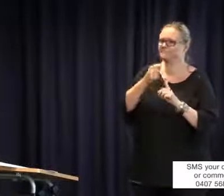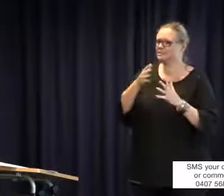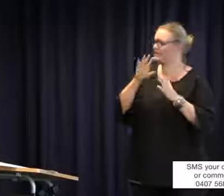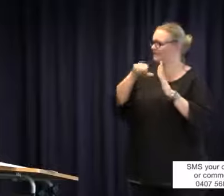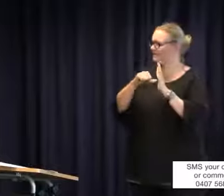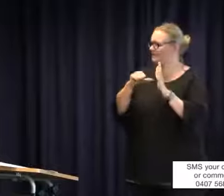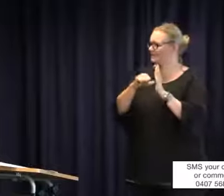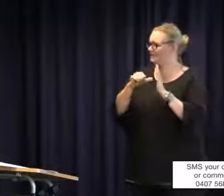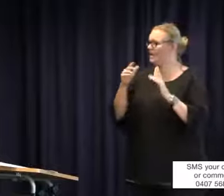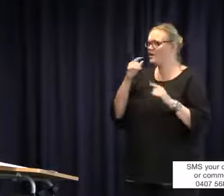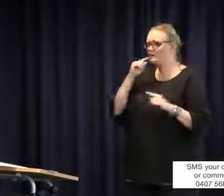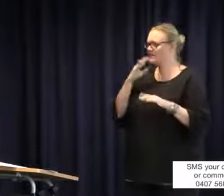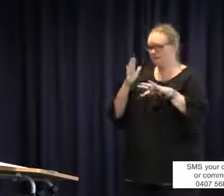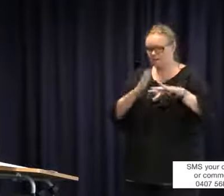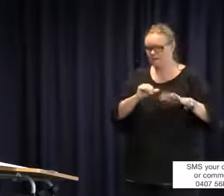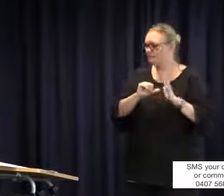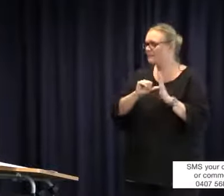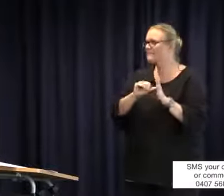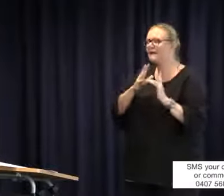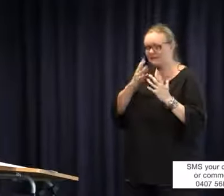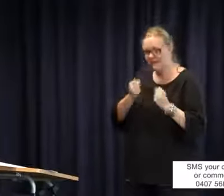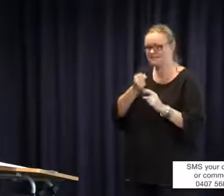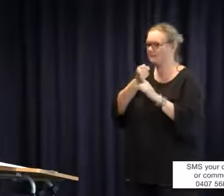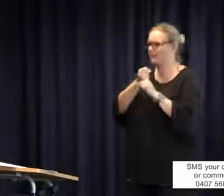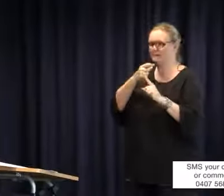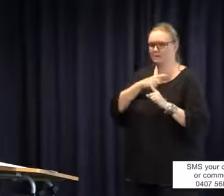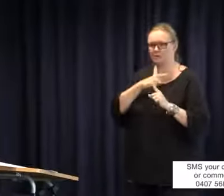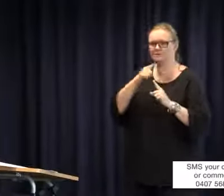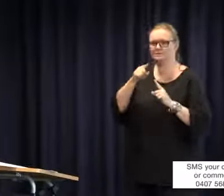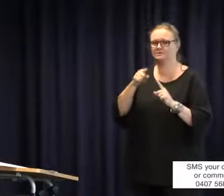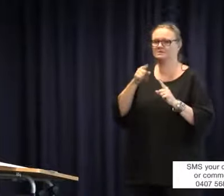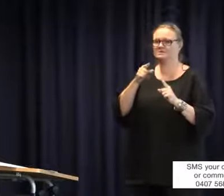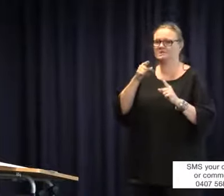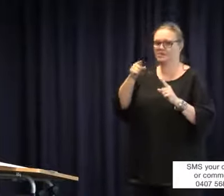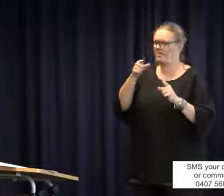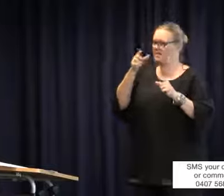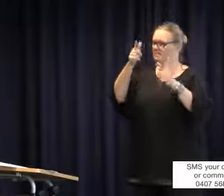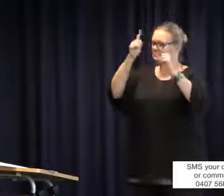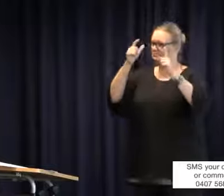to support me in my advocacy of my child. I know that you say that the finances of the